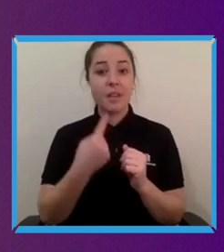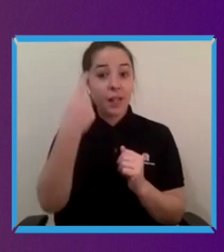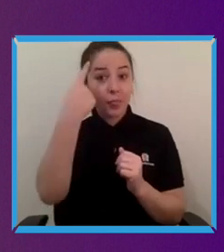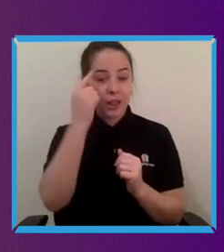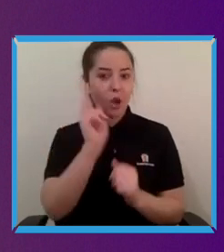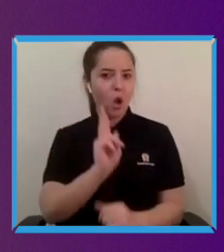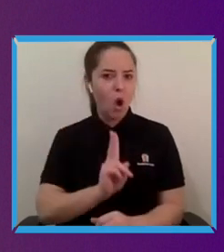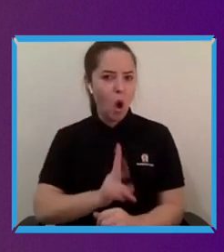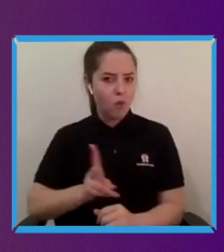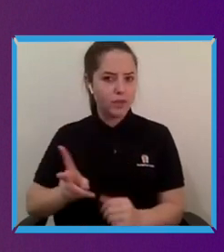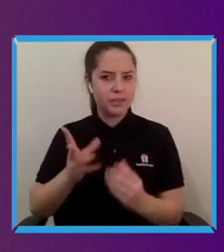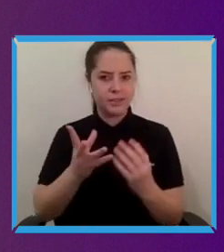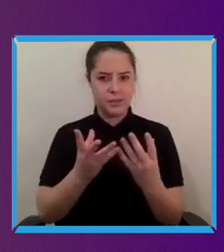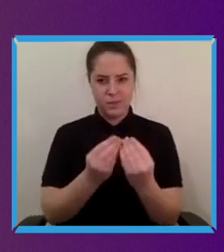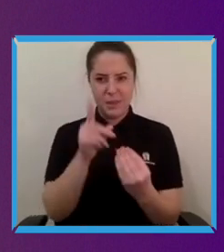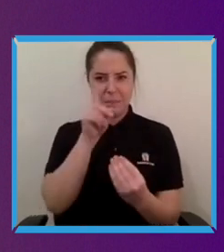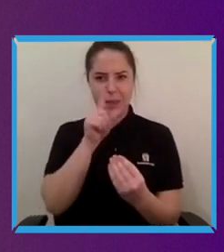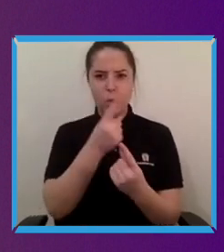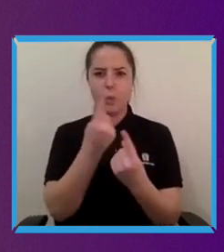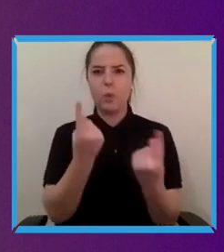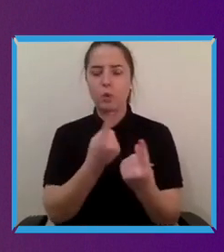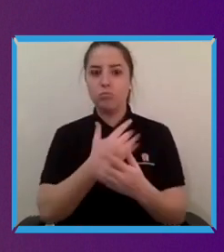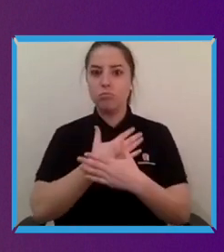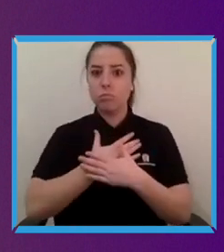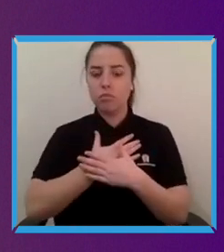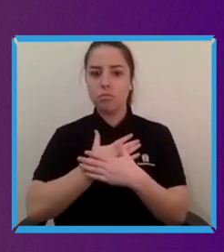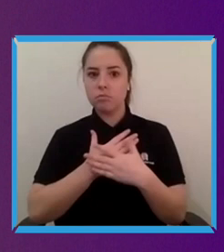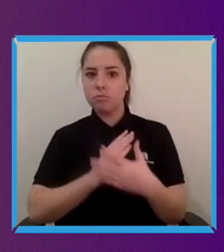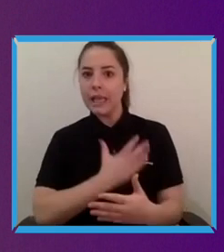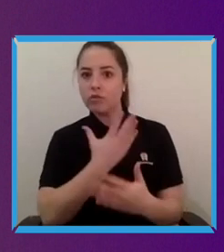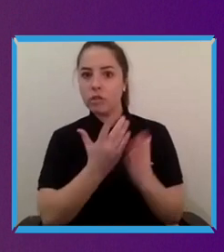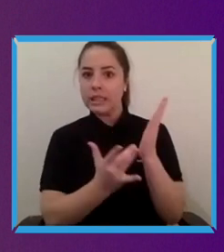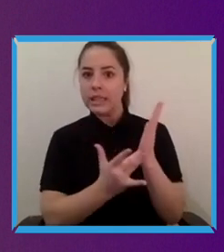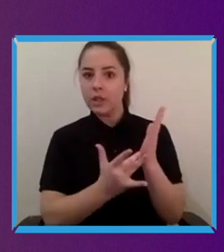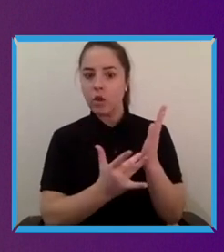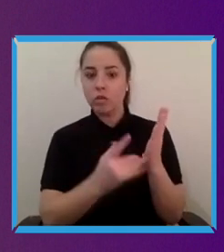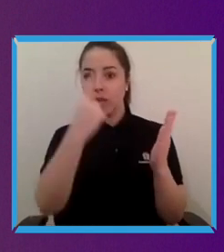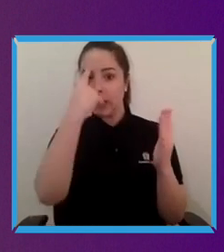um to see it as the the answer to every problem if we can design a bit of kit